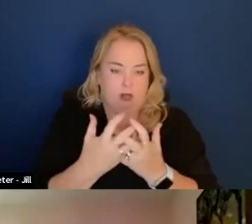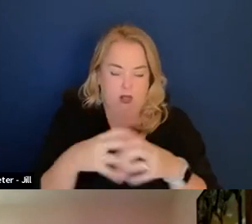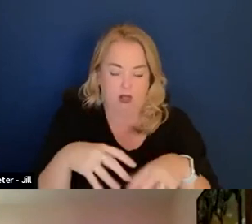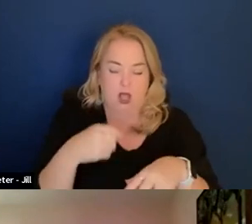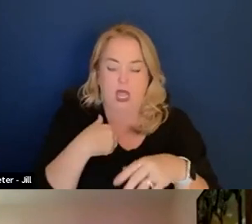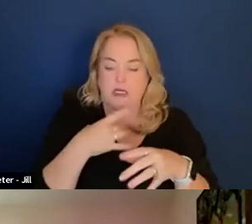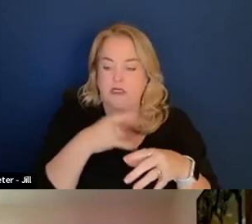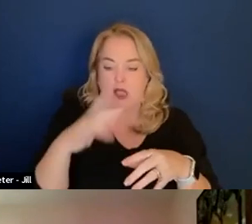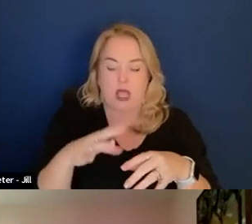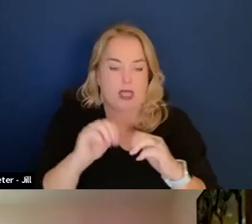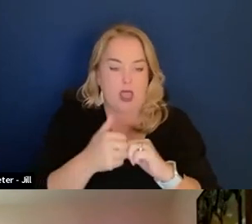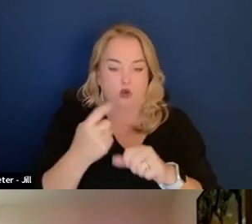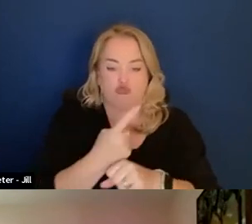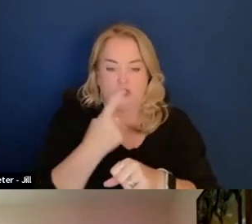that traditional contract writing systems handled it,